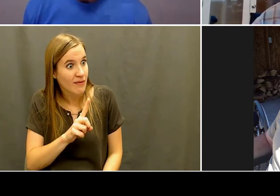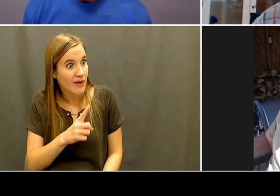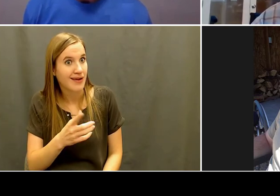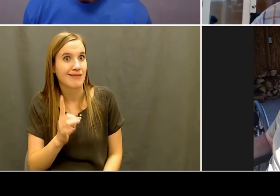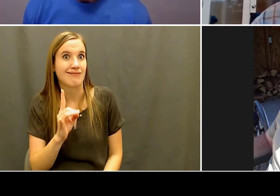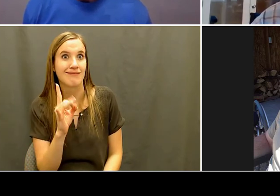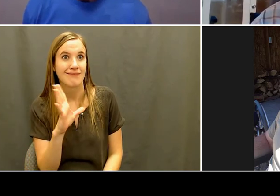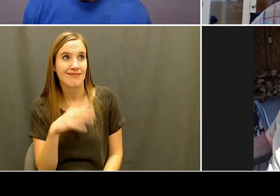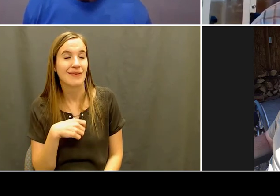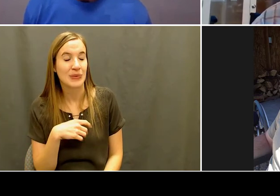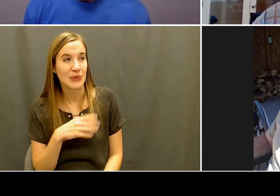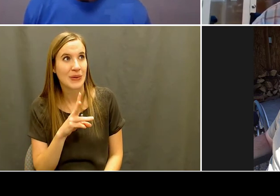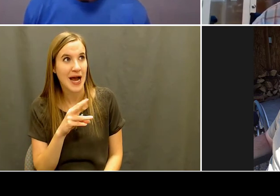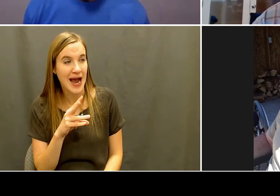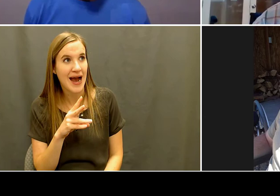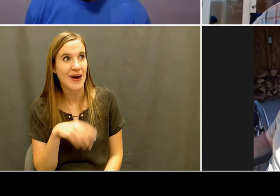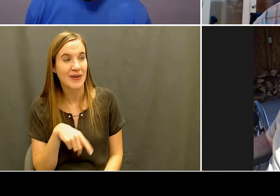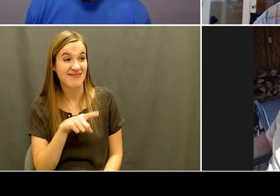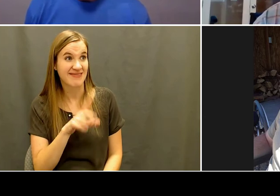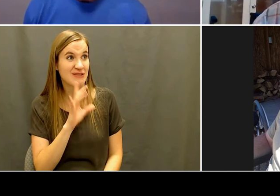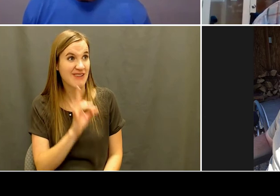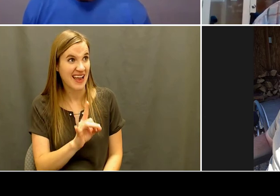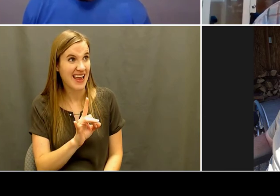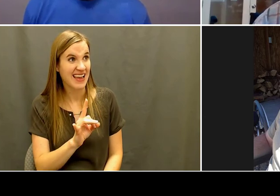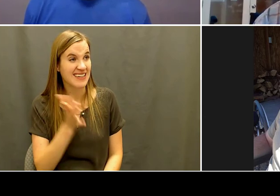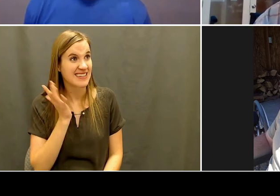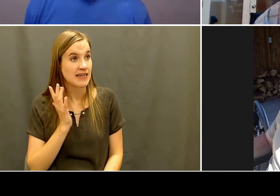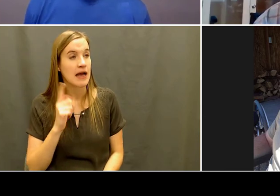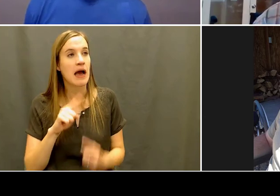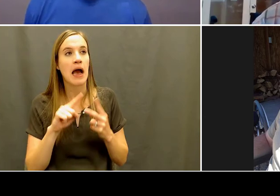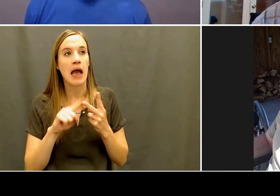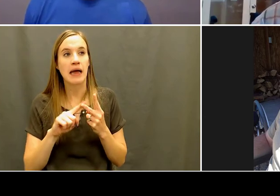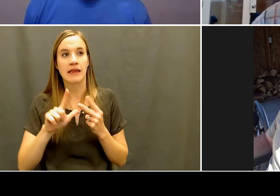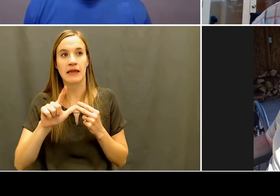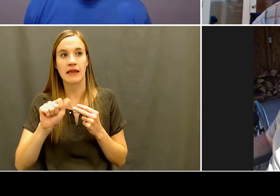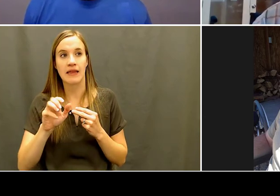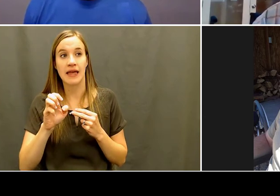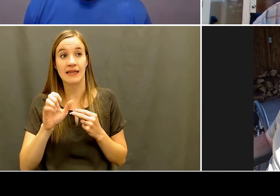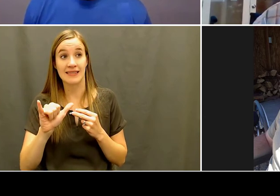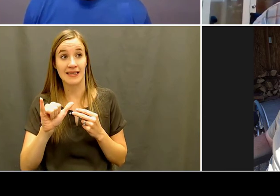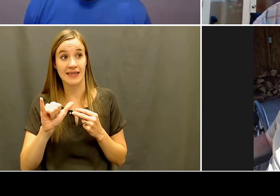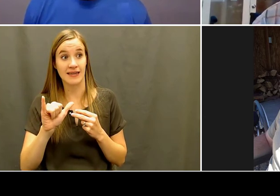Yeah, well, well, guys, thanks a lot for hopping on doing